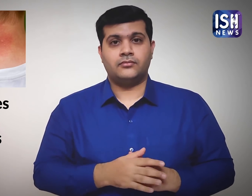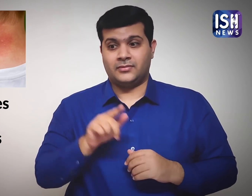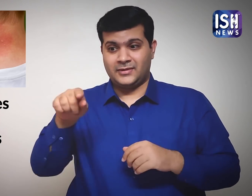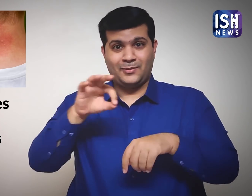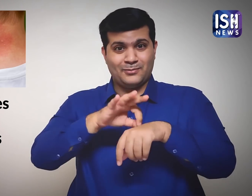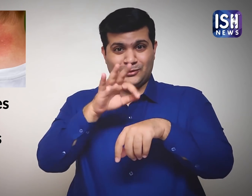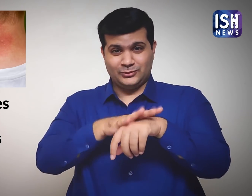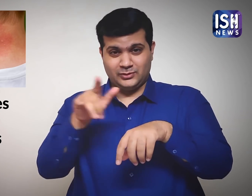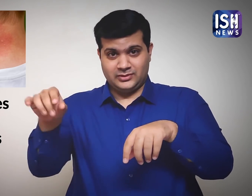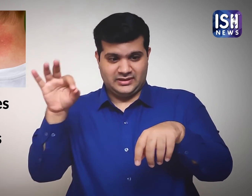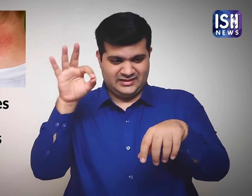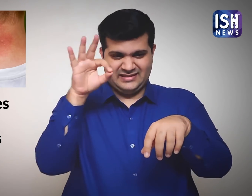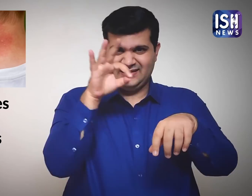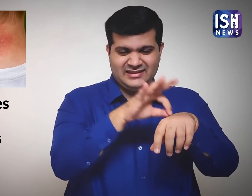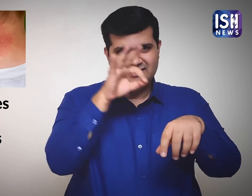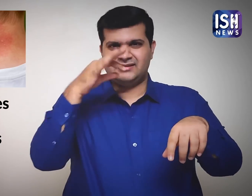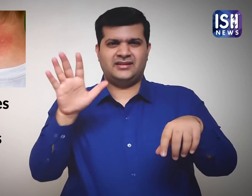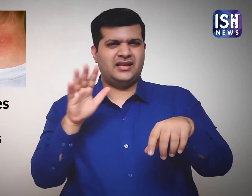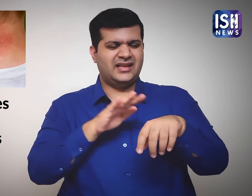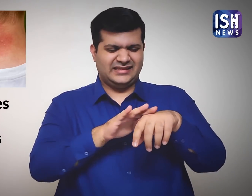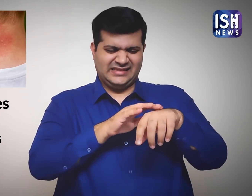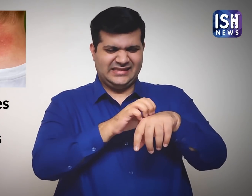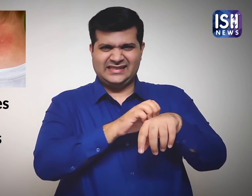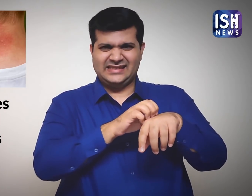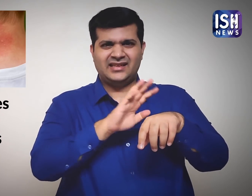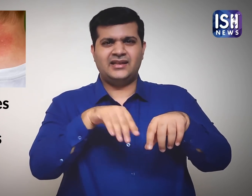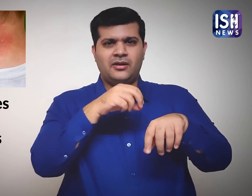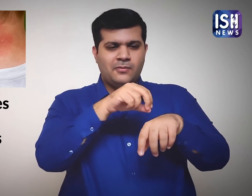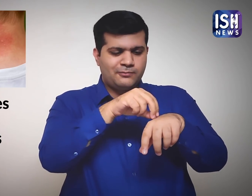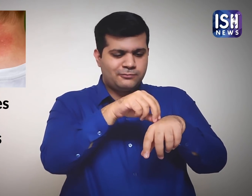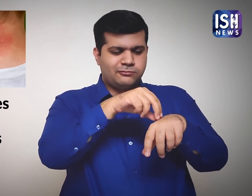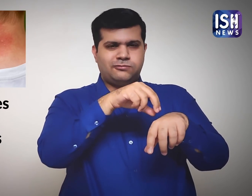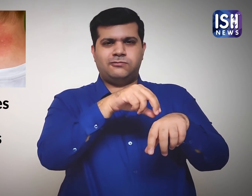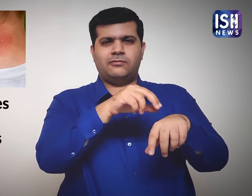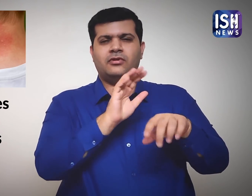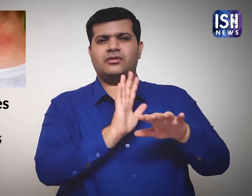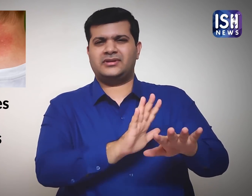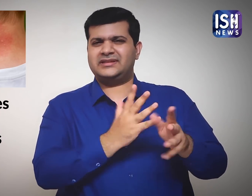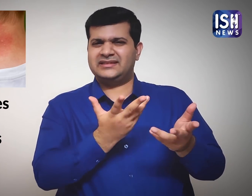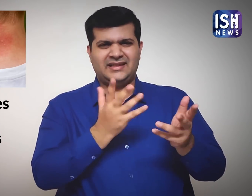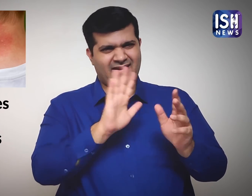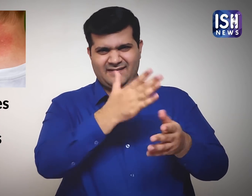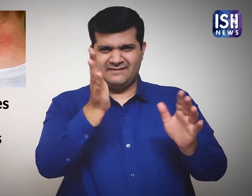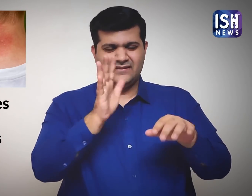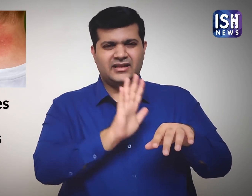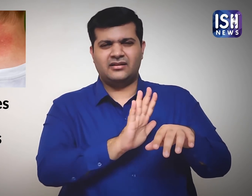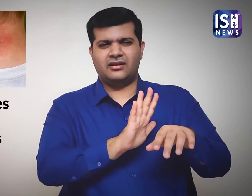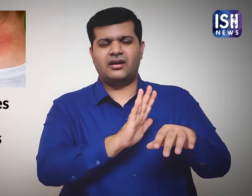However, mosquitoes always leave itchy red bumps.